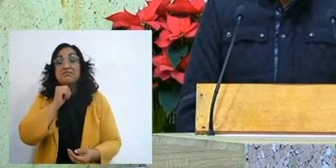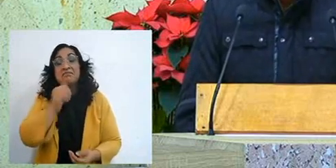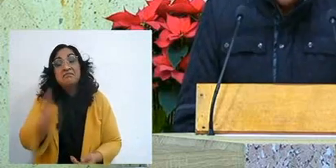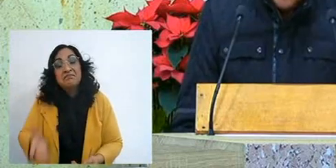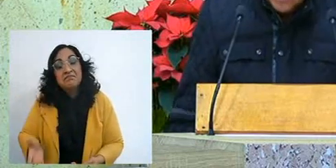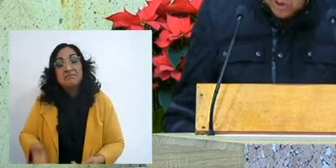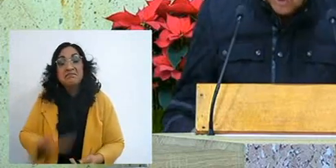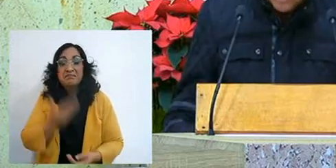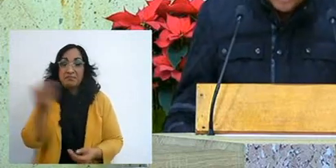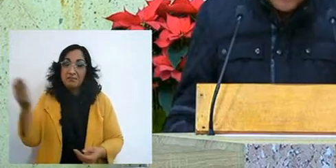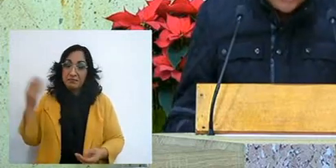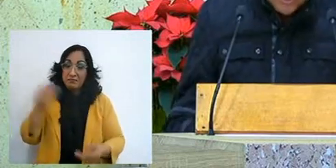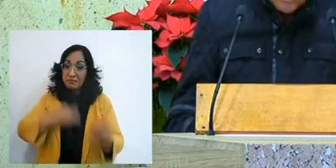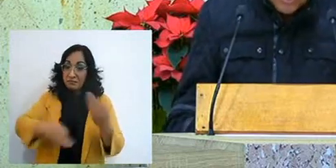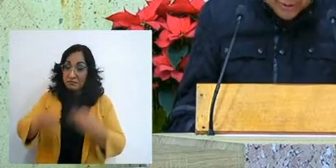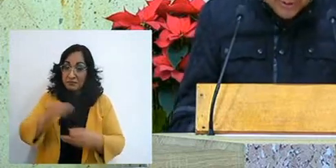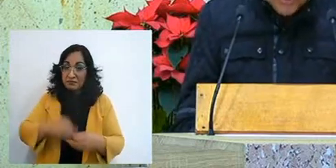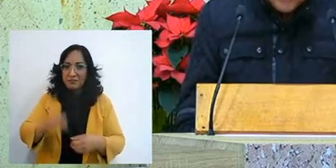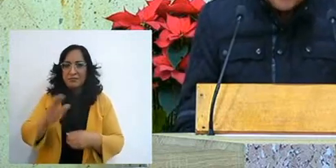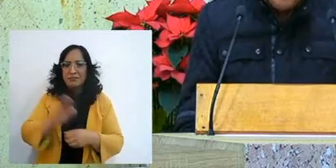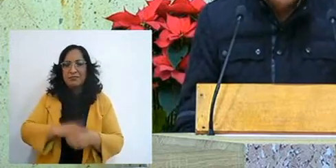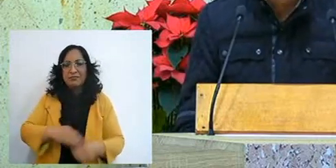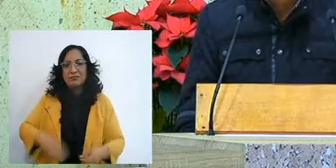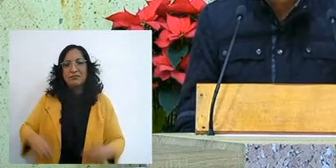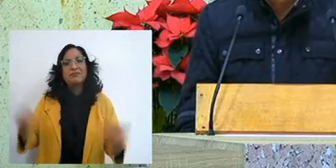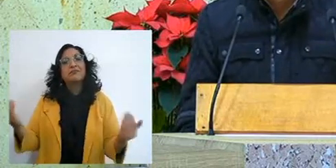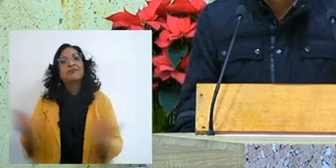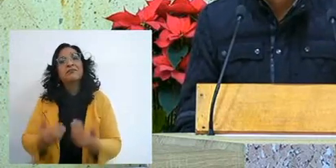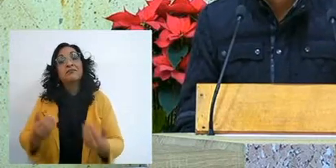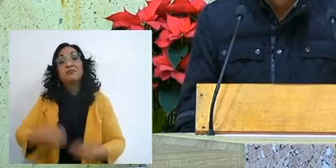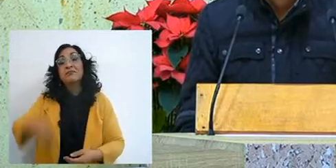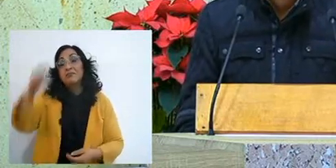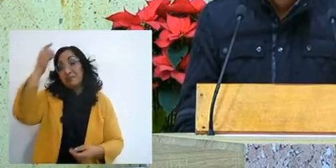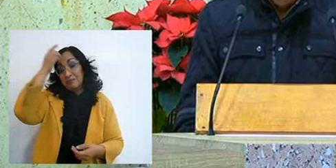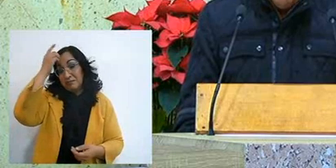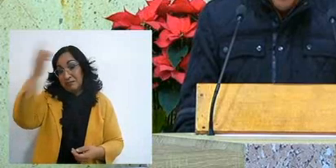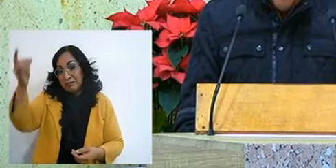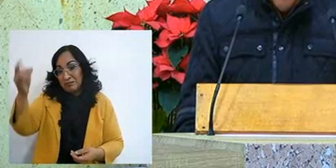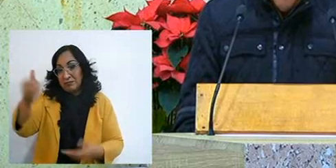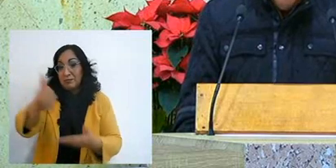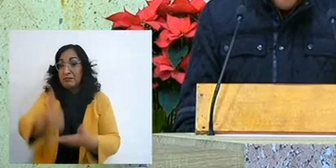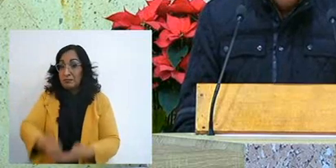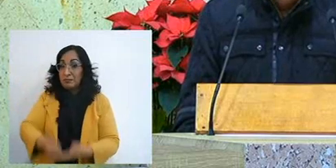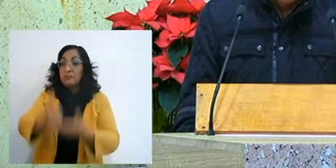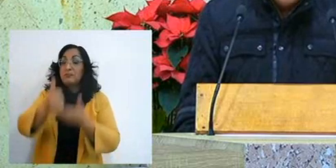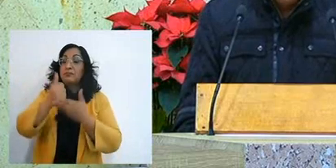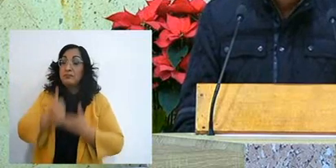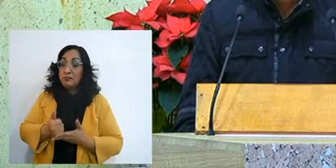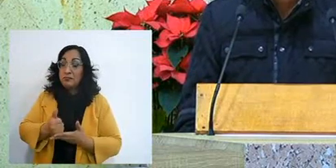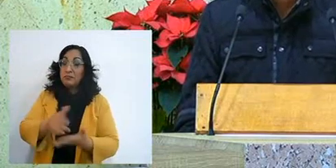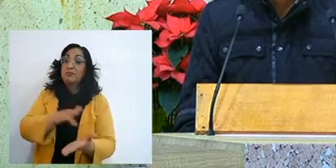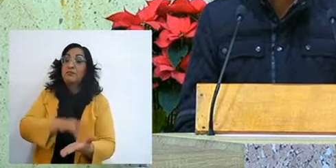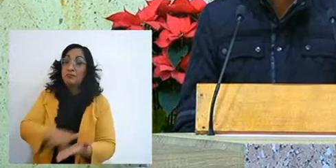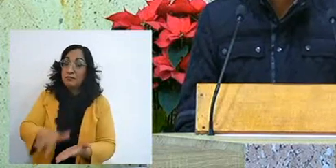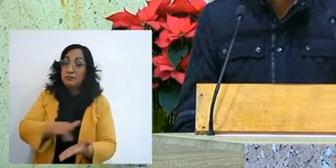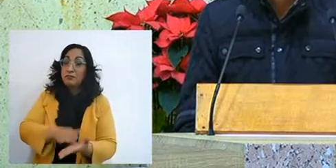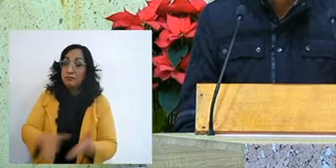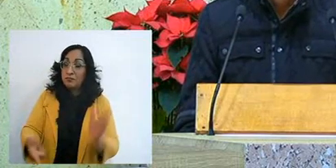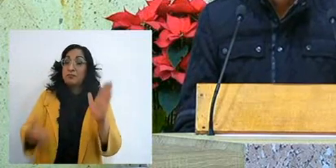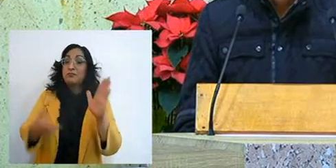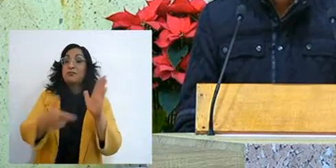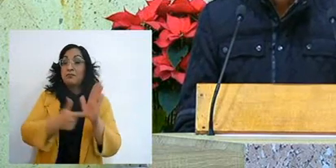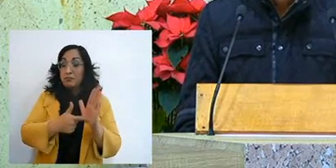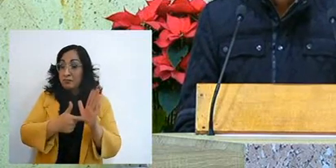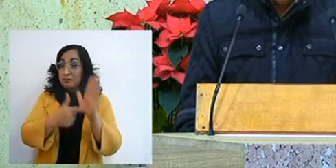but I owe everything, I owe everything to the Lord, who has sustained me, has shown me how great he is,